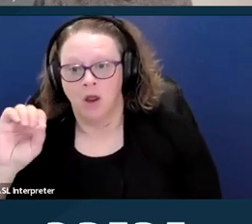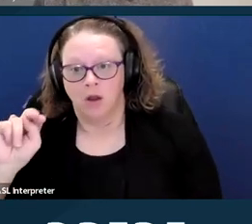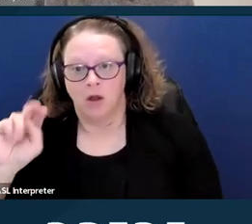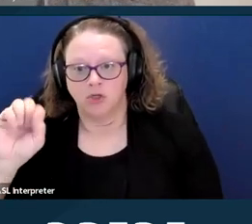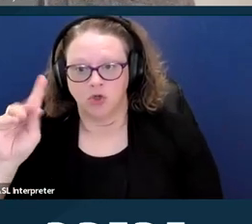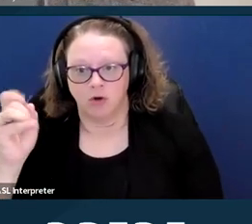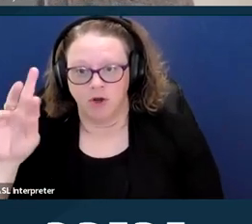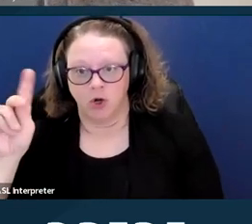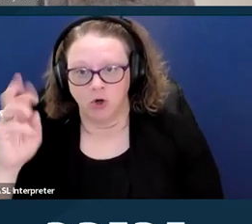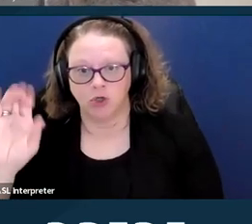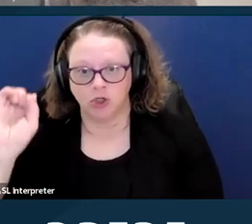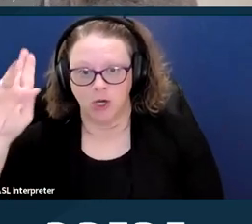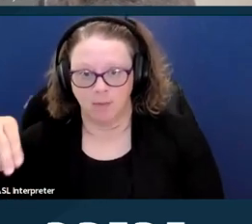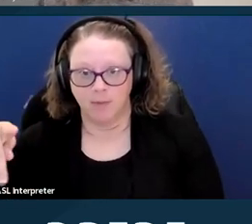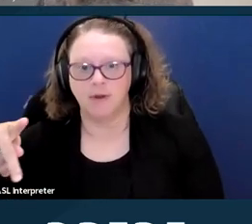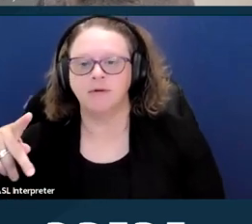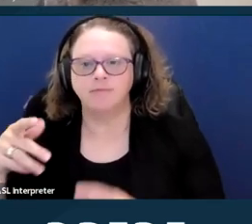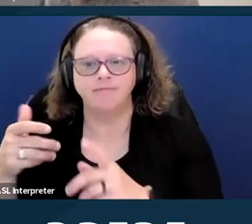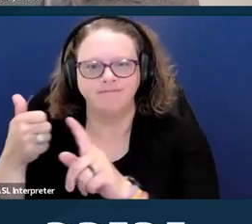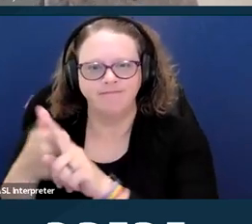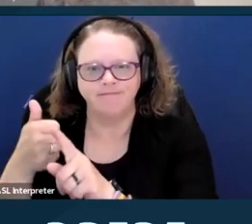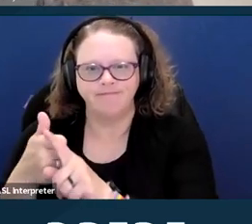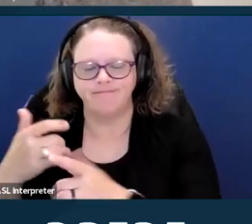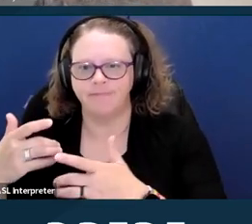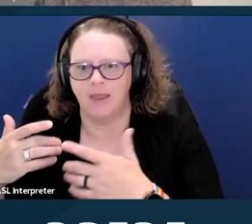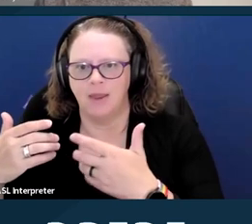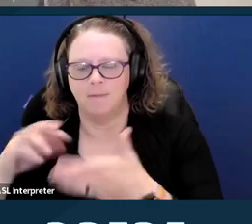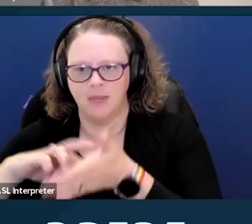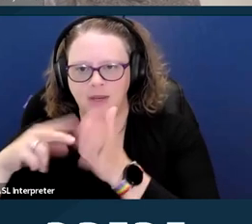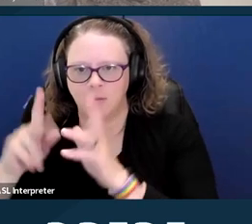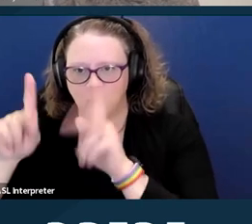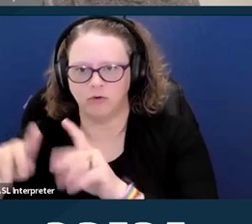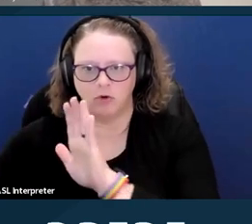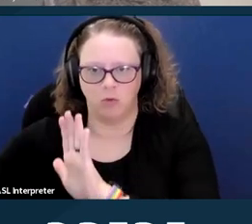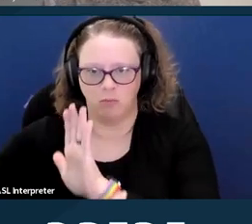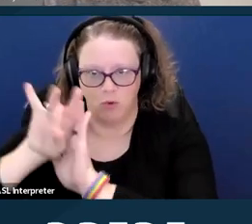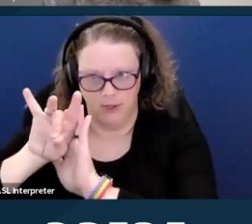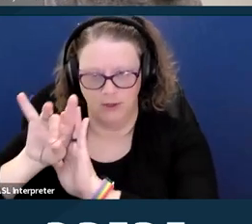with the disabilities sometimes without consulting them, the conservator is appointed by the court